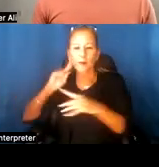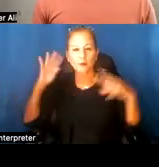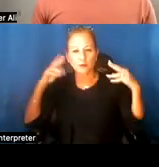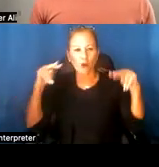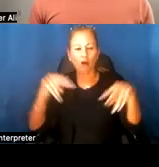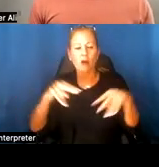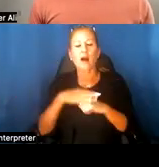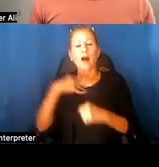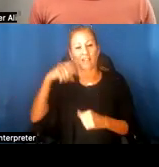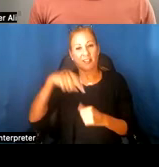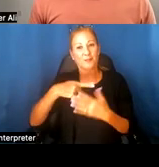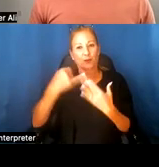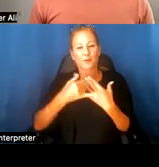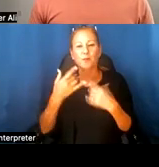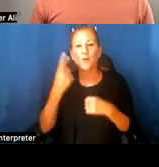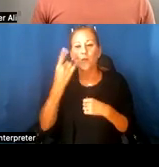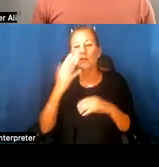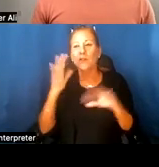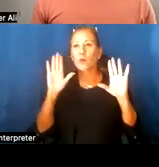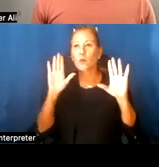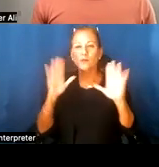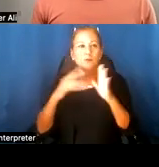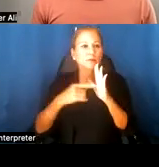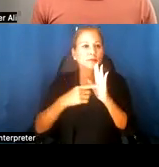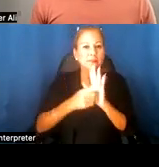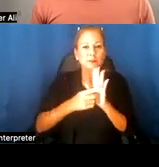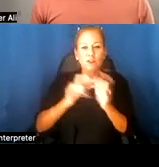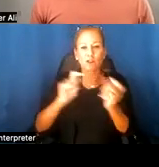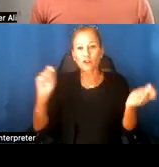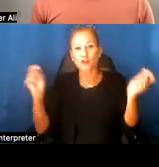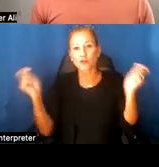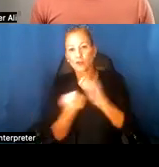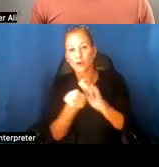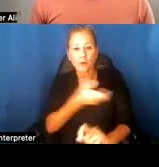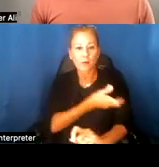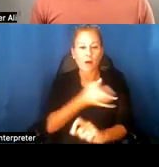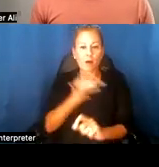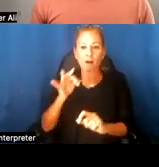I think one of the greatest demonstrations of the transformative power of oral histories is how they